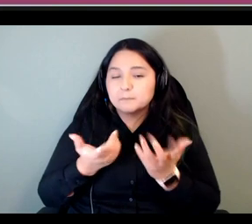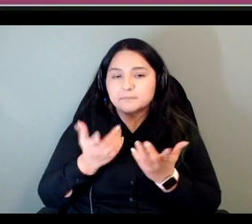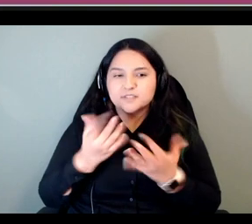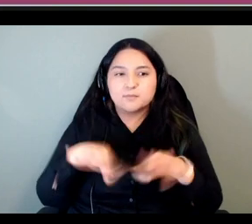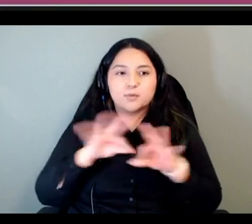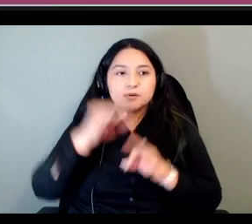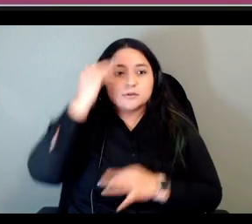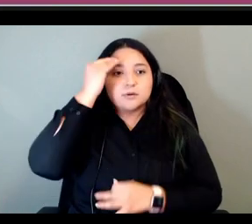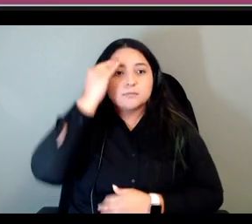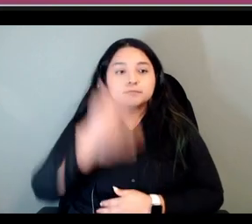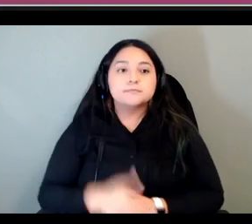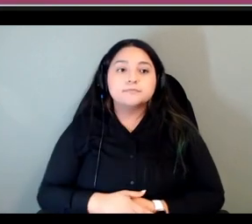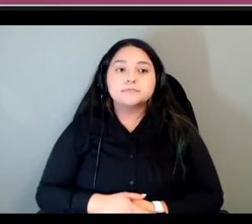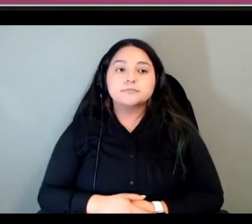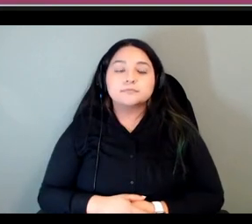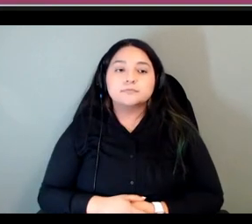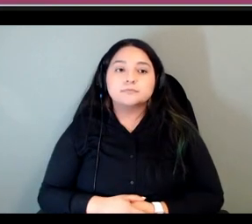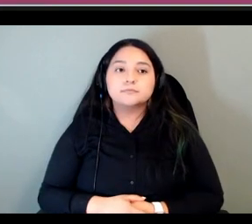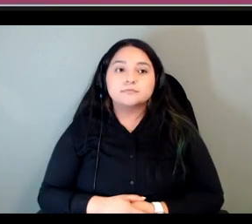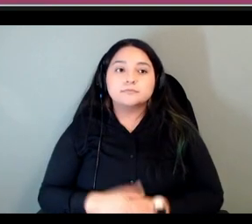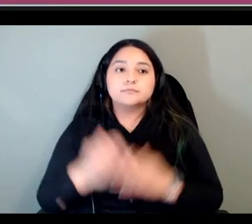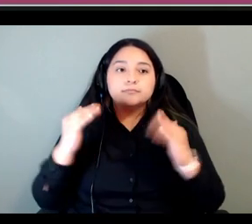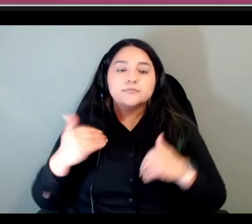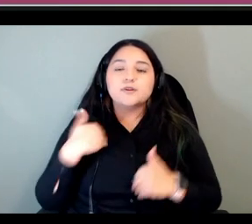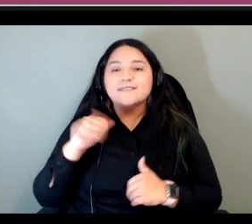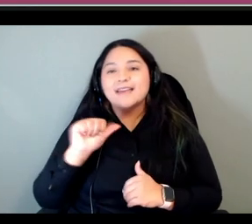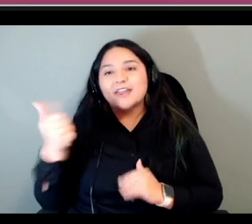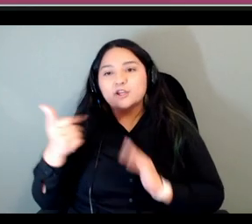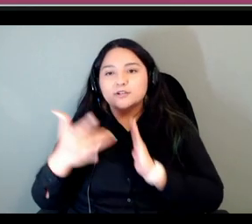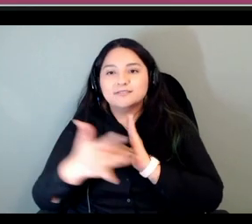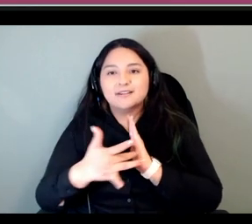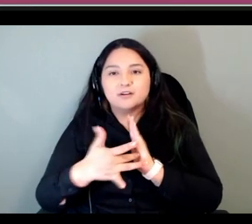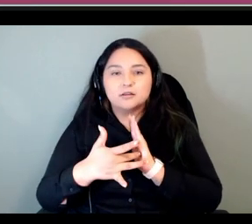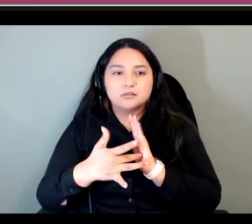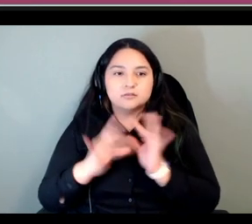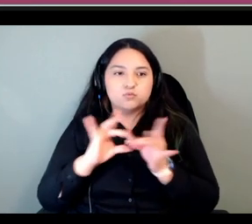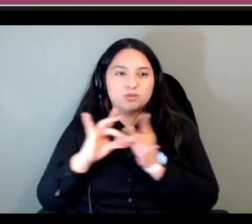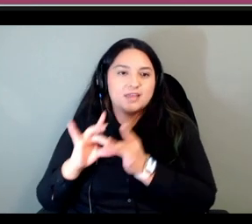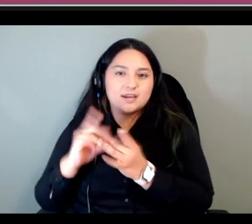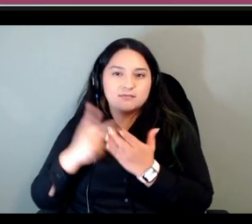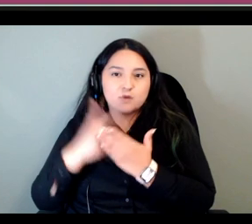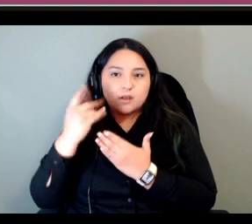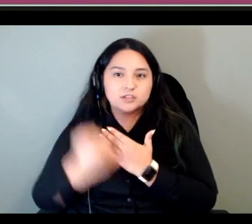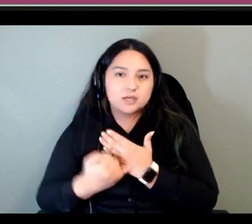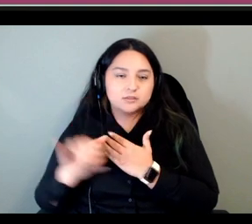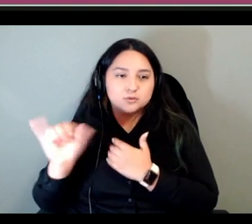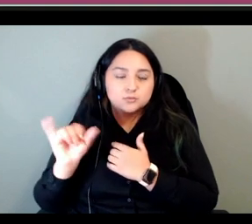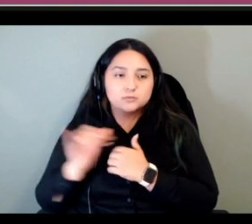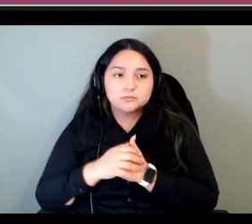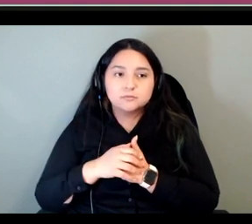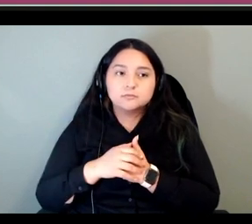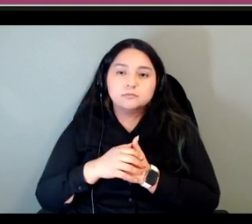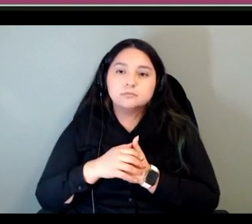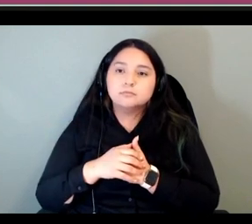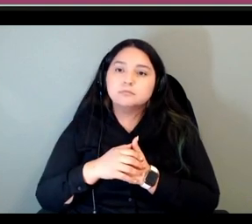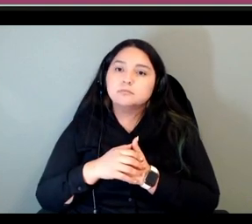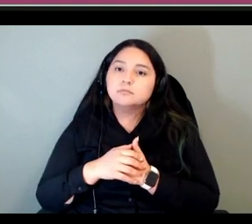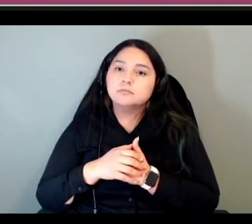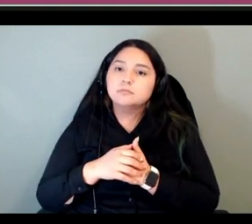so we have other technology related projects as well i've been working with the national